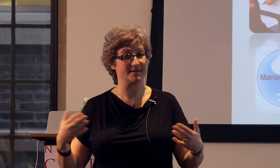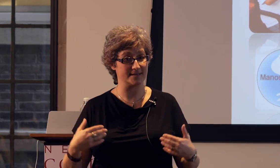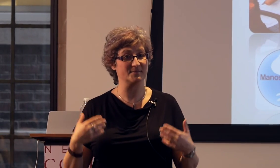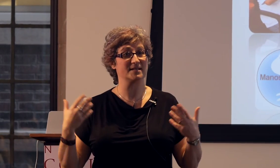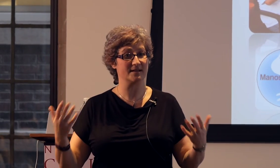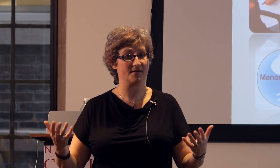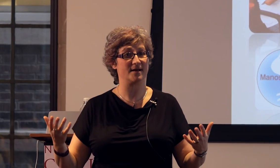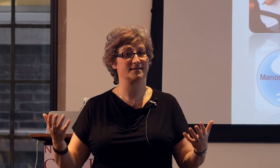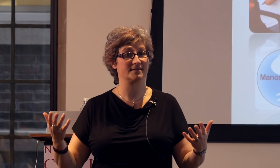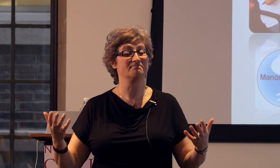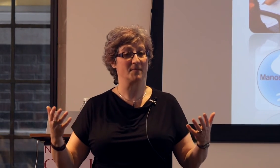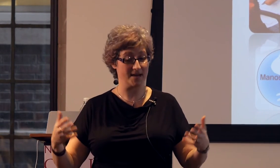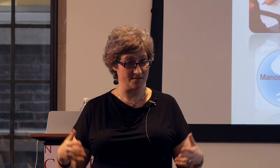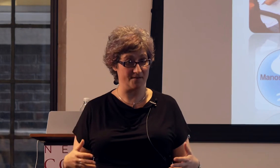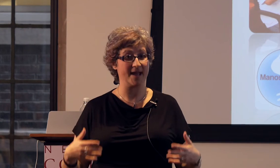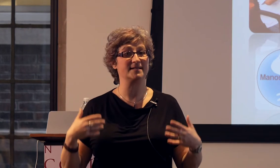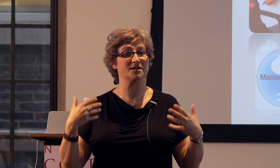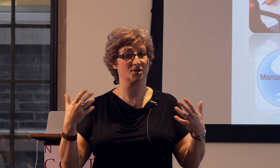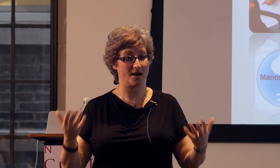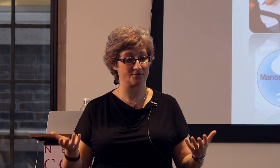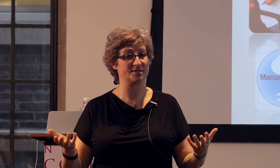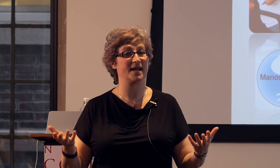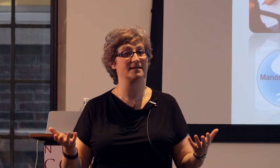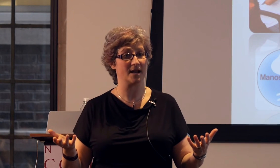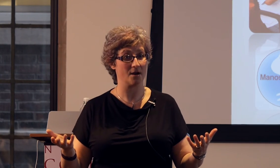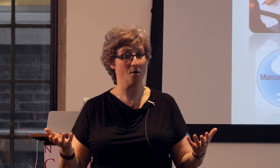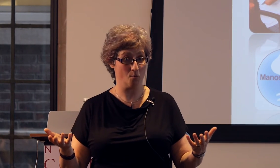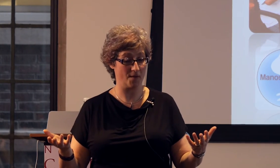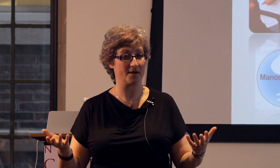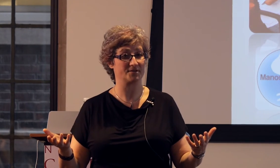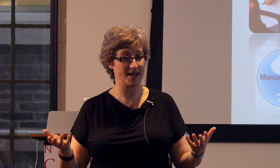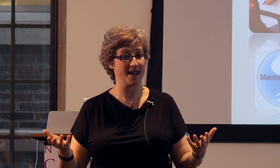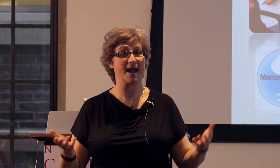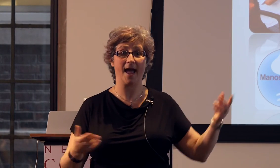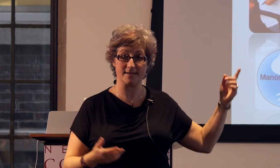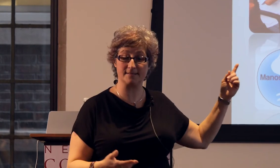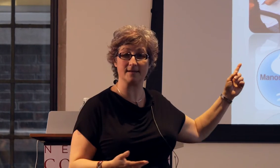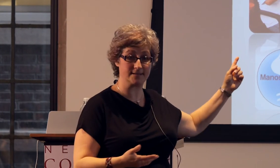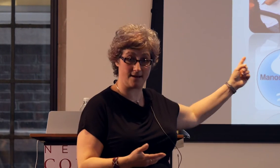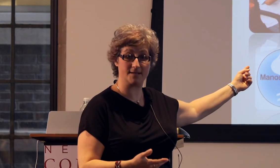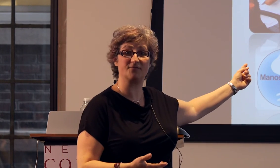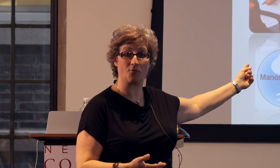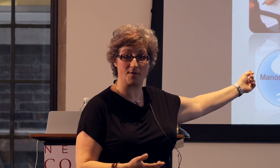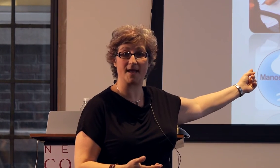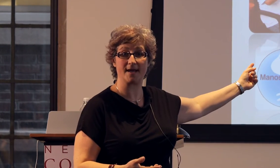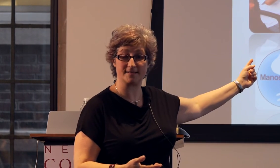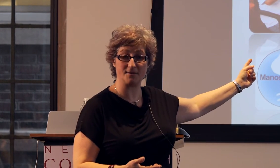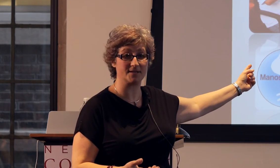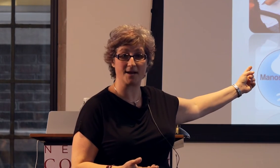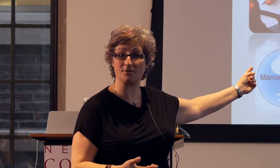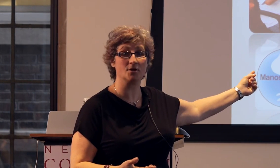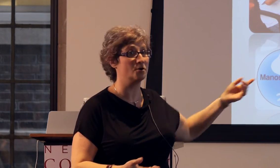That seems to give us an advantage in understanding what they're saying, as it does for the ASL signers